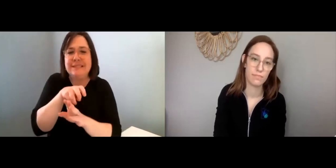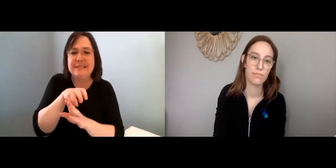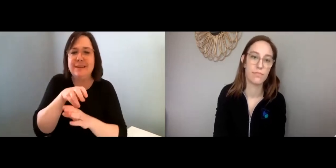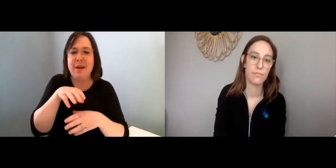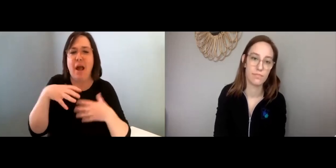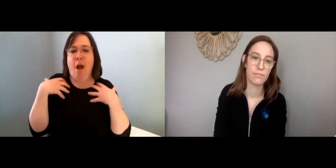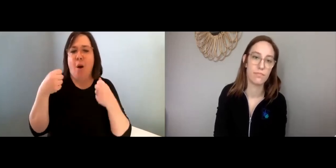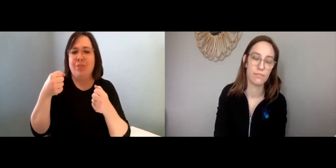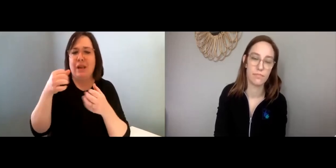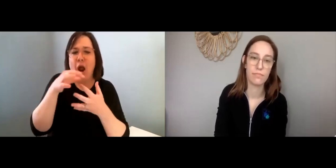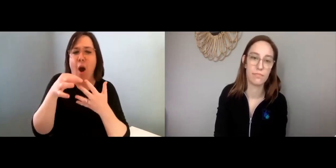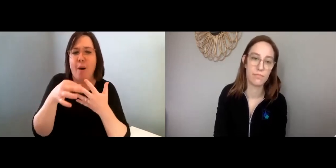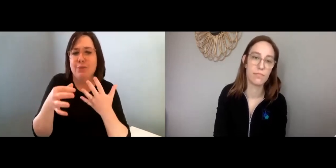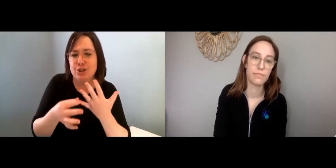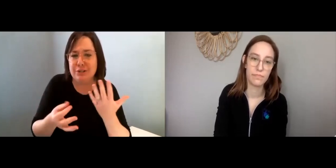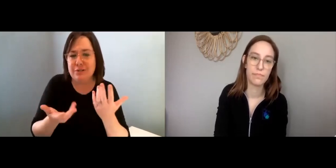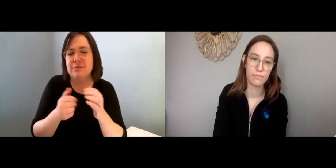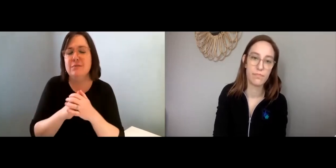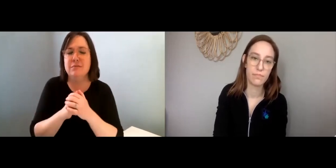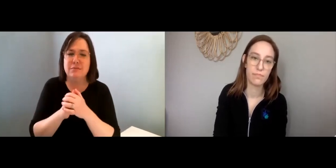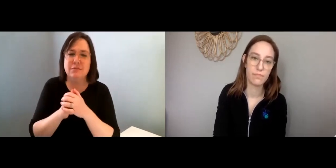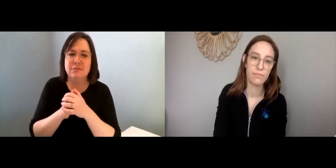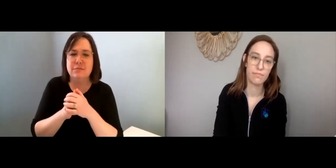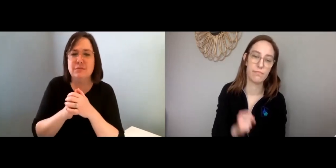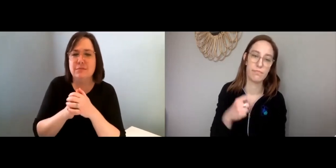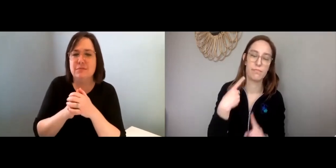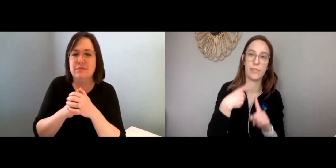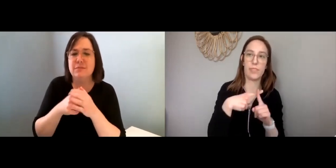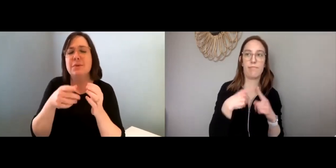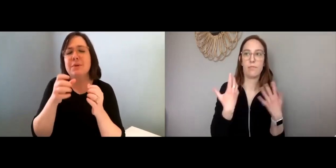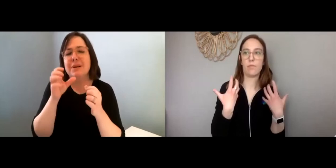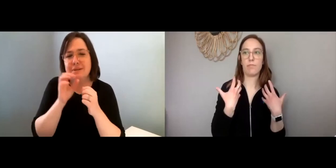and, if that’s the case, it may be time to take a step back and switch to a healthier option.